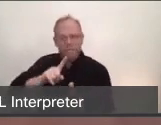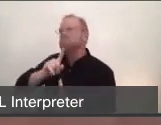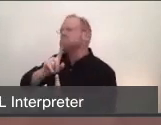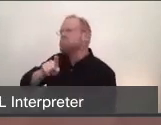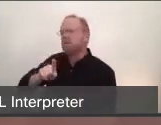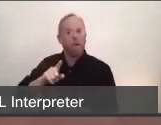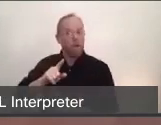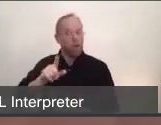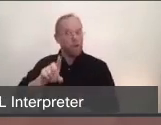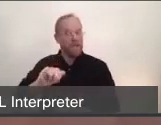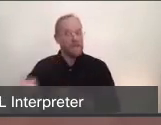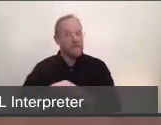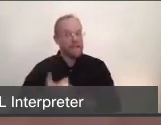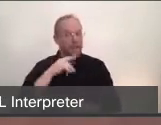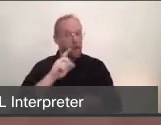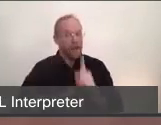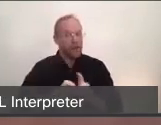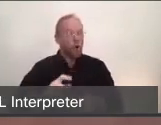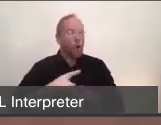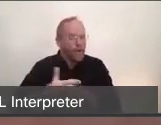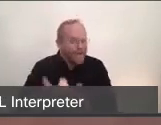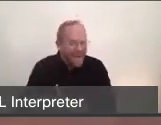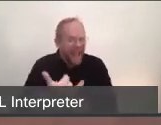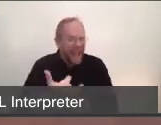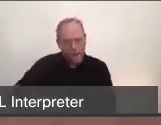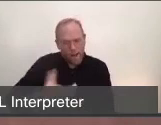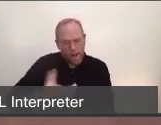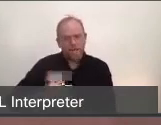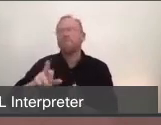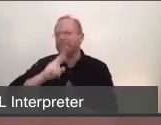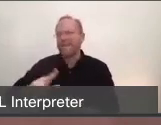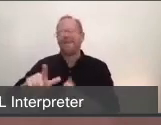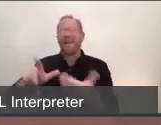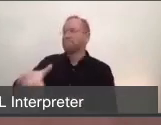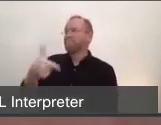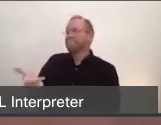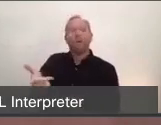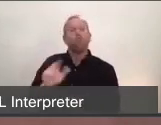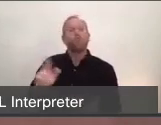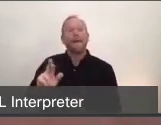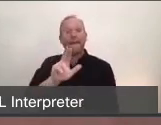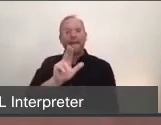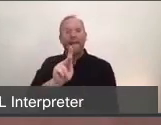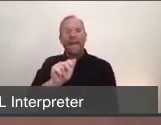So now I'd like to turn it over for introductory remarks from Supervisor Katie Rice.